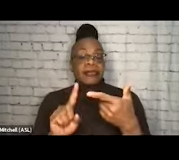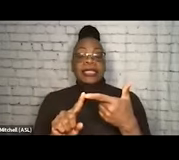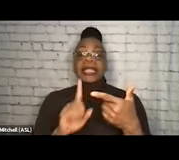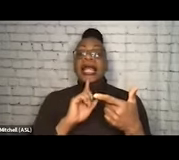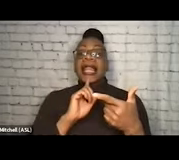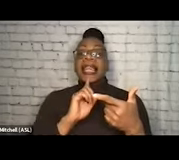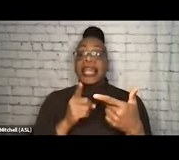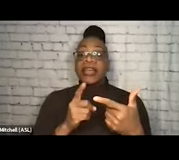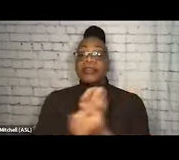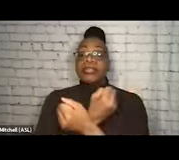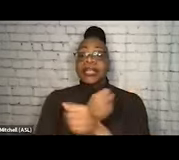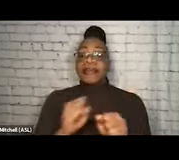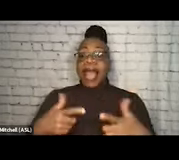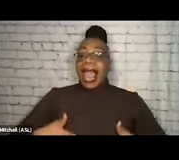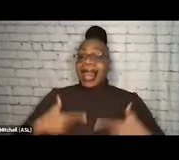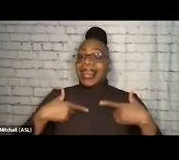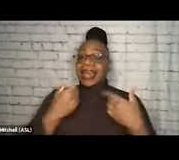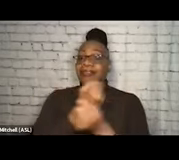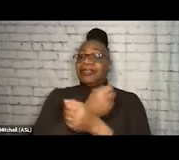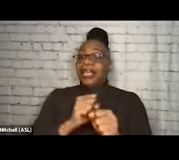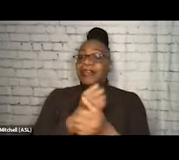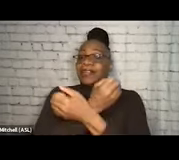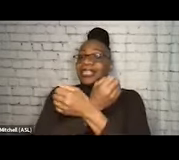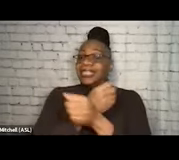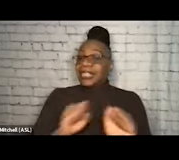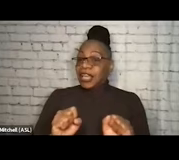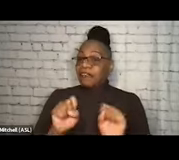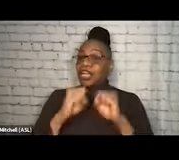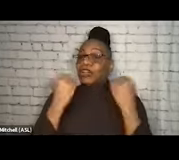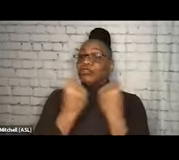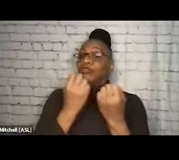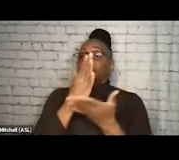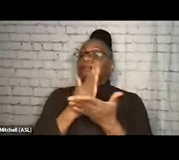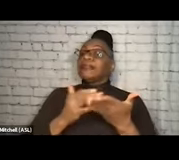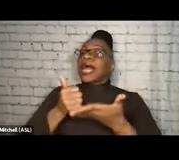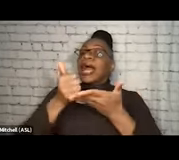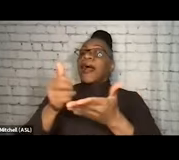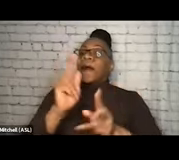lifesaving safety nets in the social aspect, that can help people survive a drug-using experience